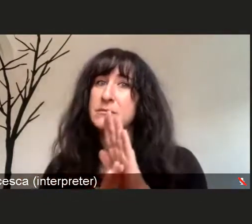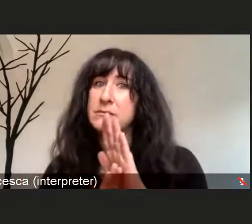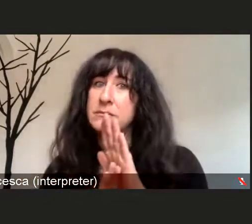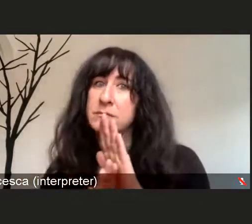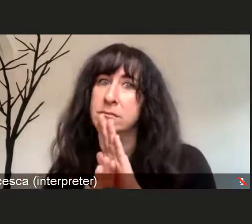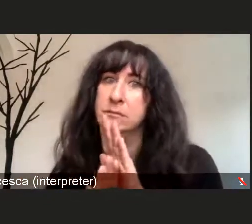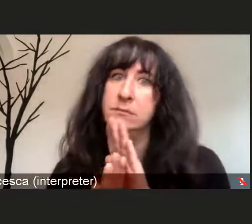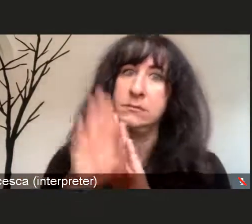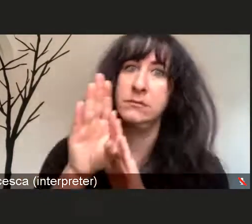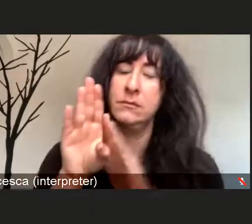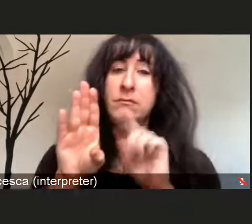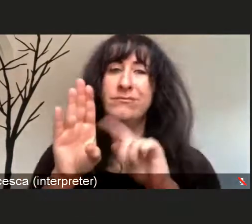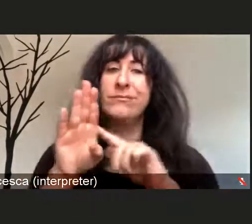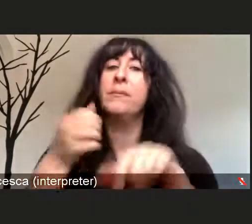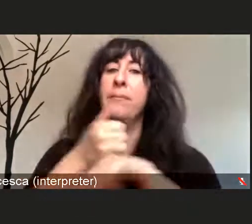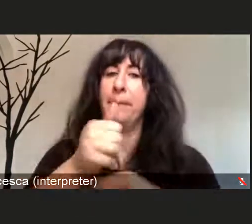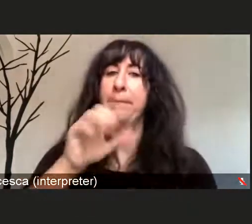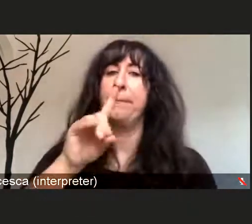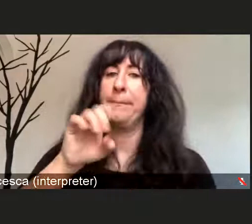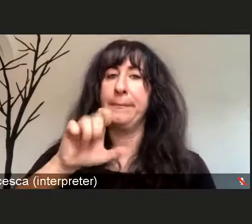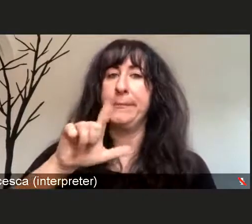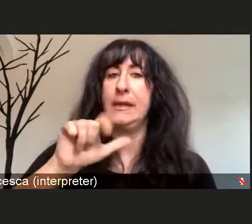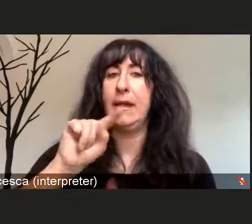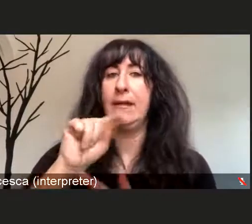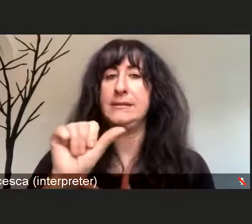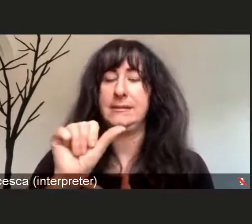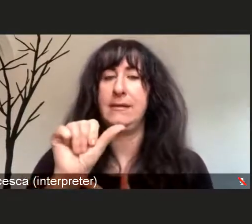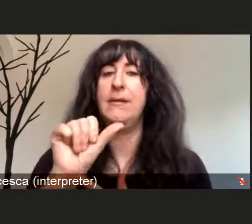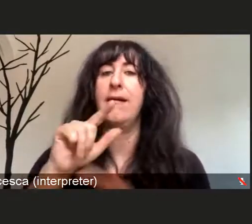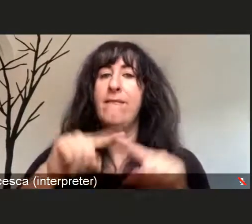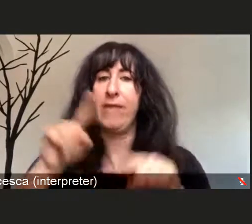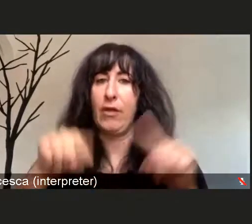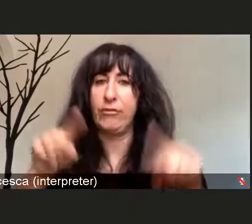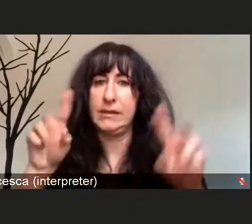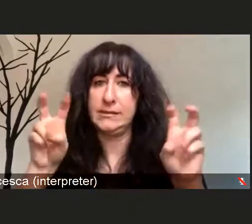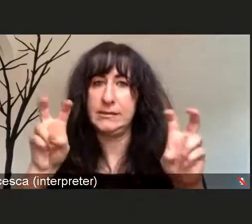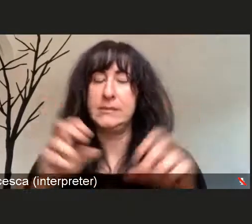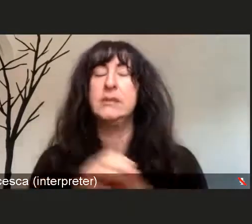and starting to impact different parts of the country.